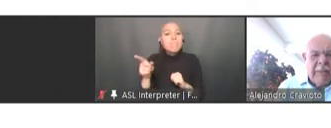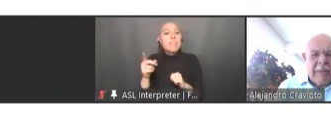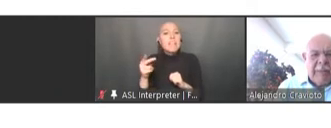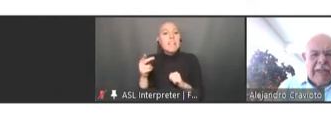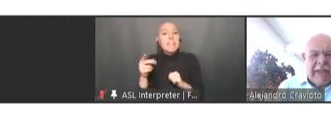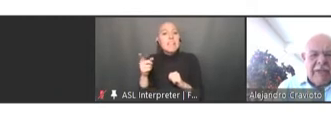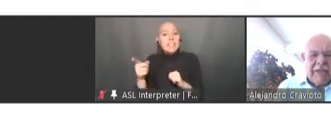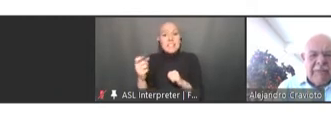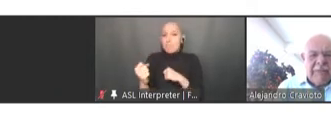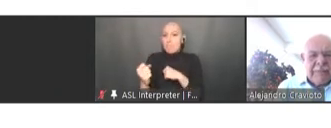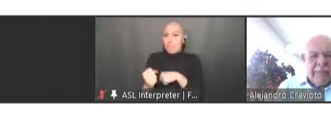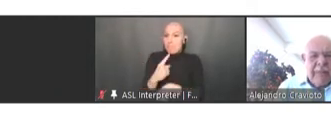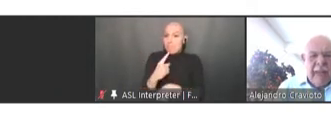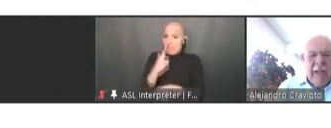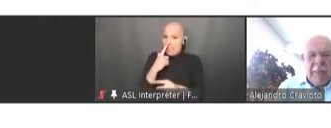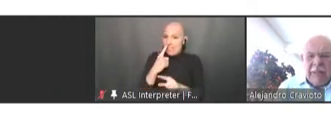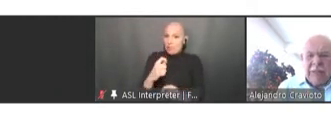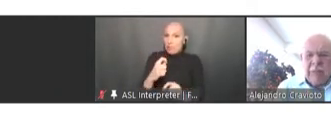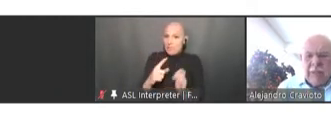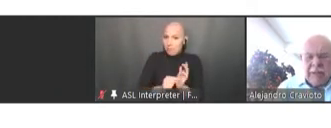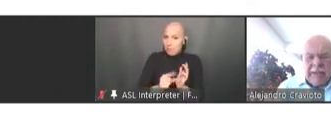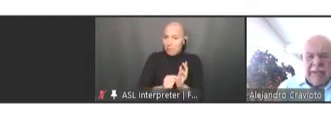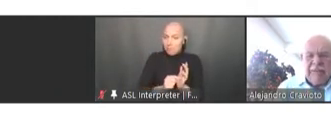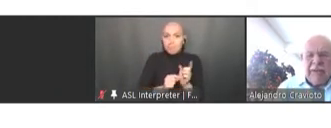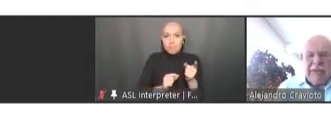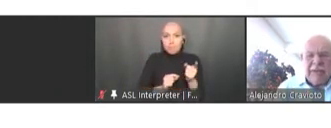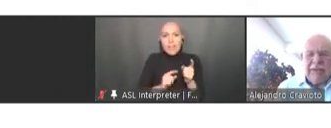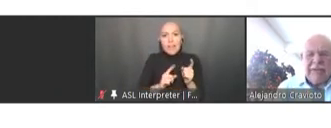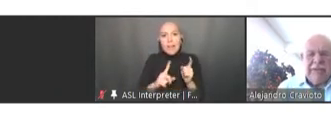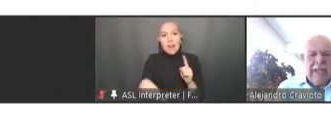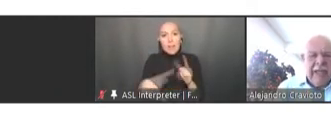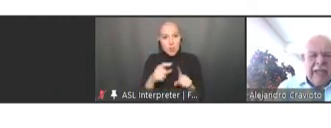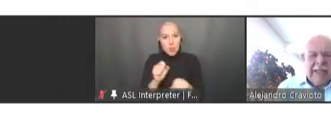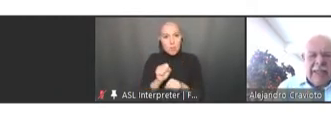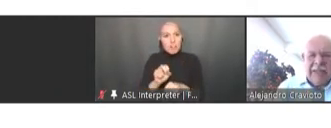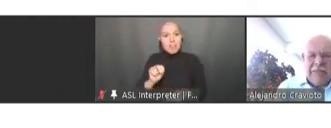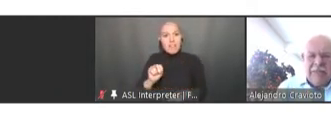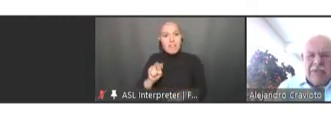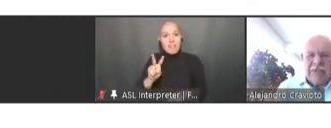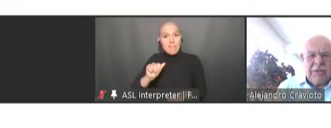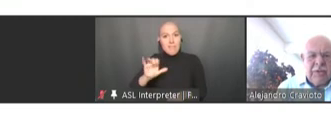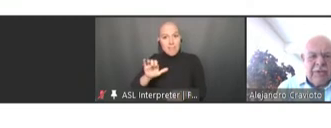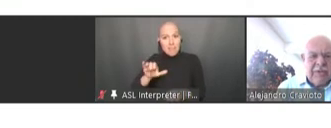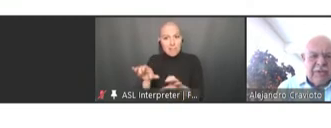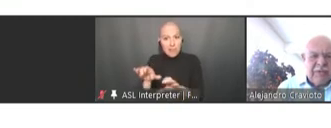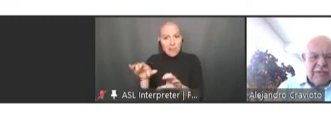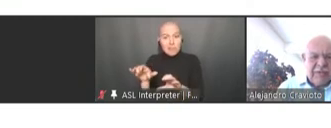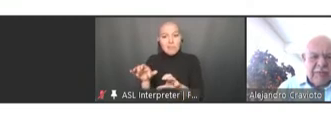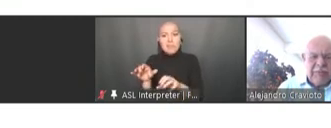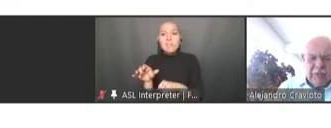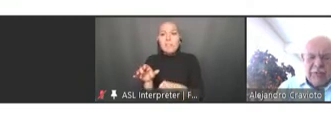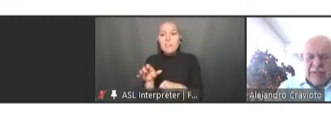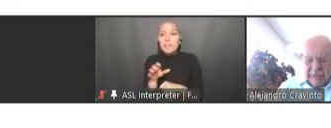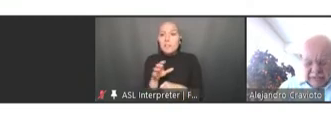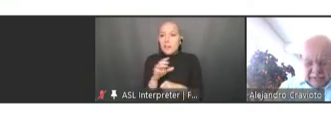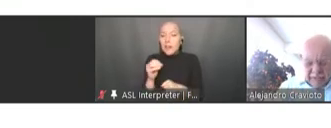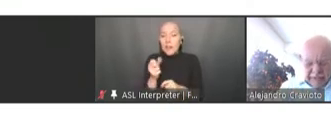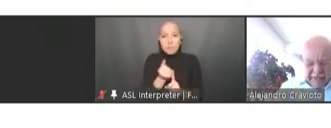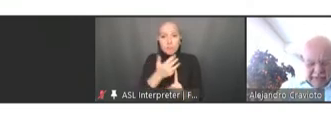publication about the work that NVAC does and the future of the project and the committee